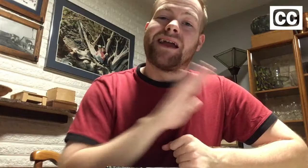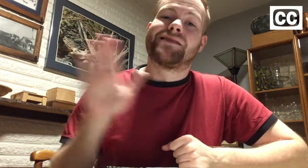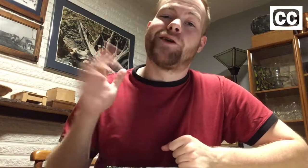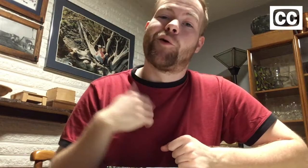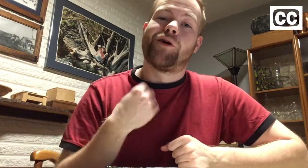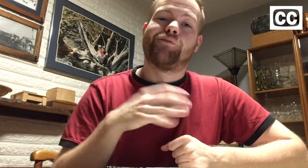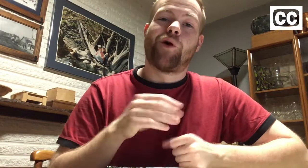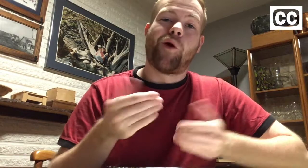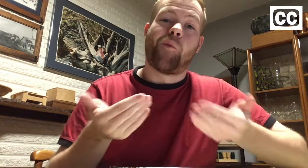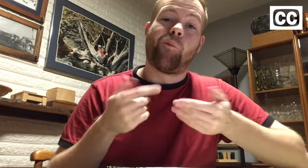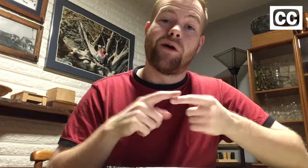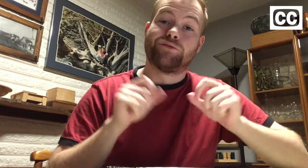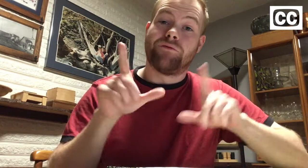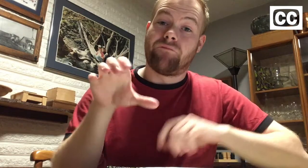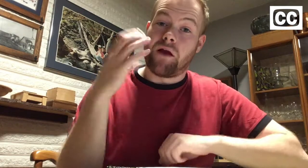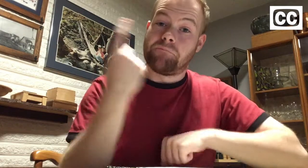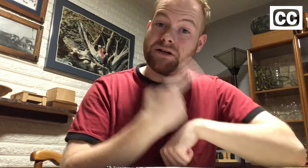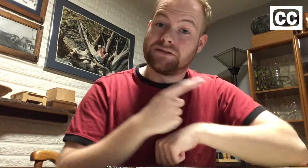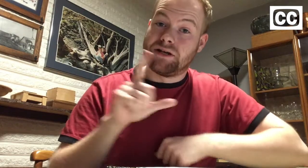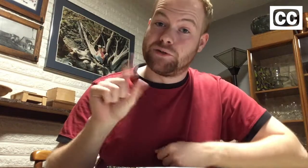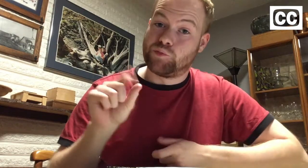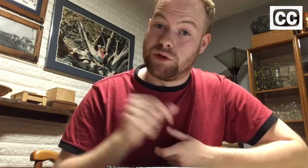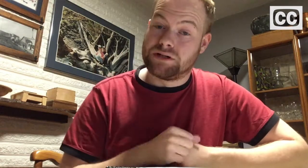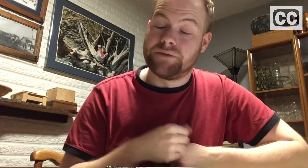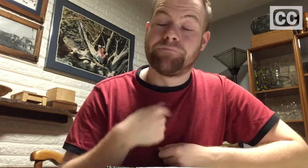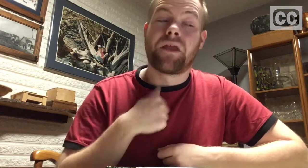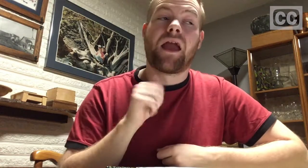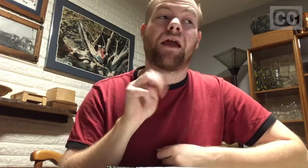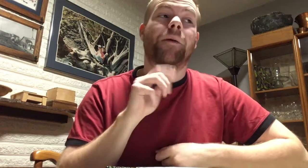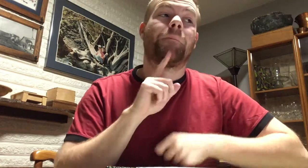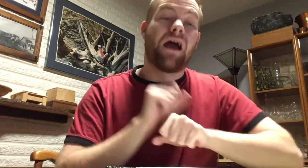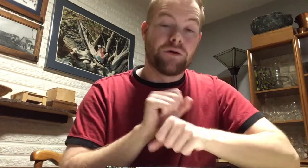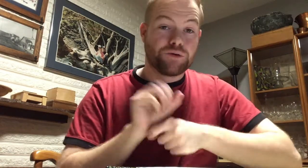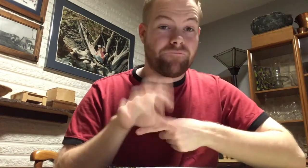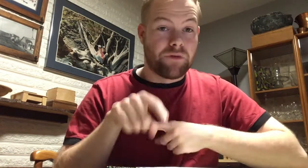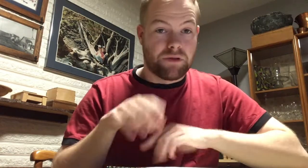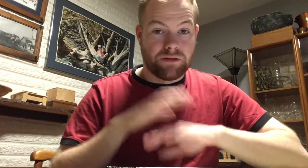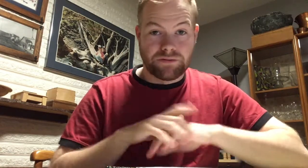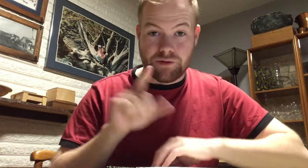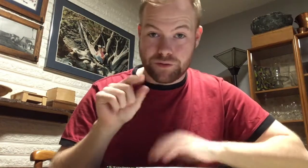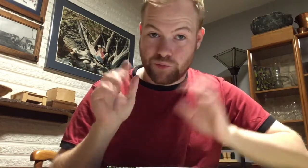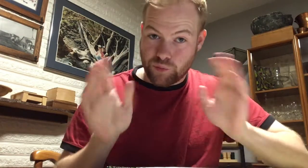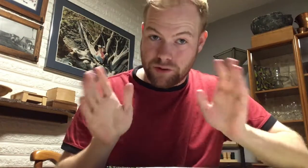Hello, I’m Rogan and welcome to Vlogmas day 20. I am actually filming this on the 20th.